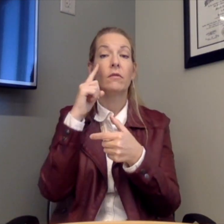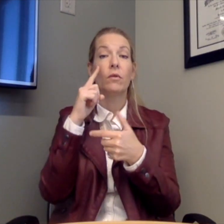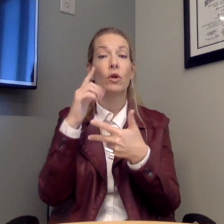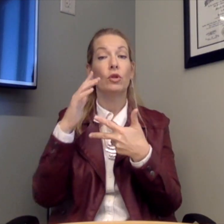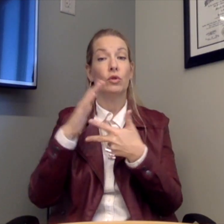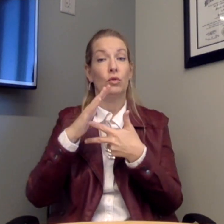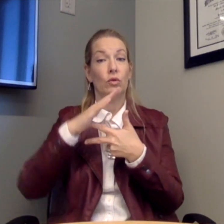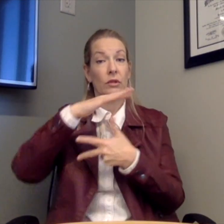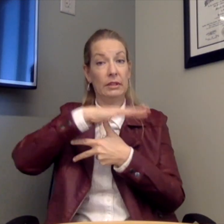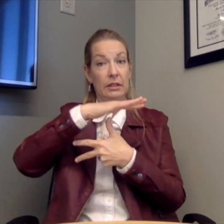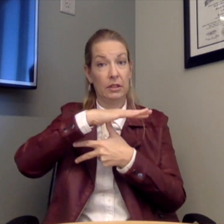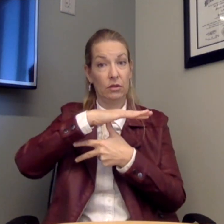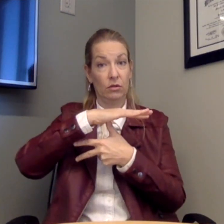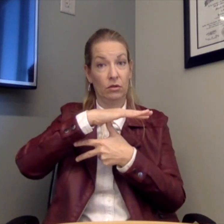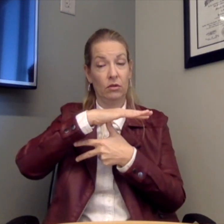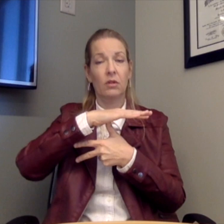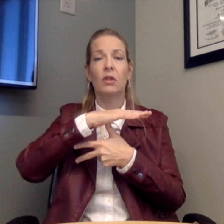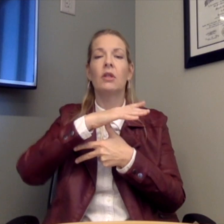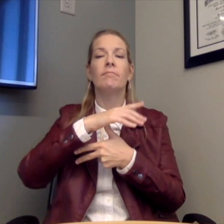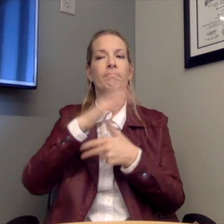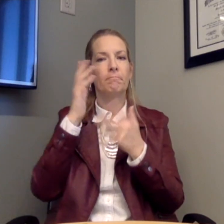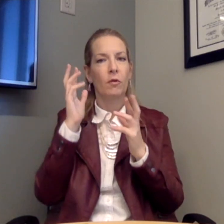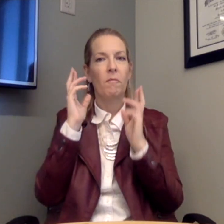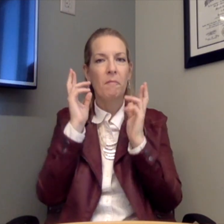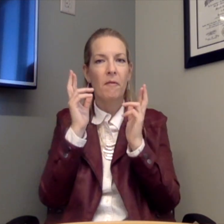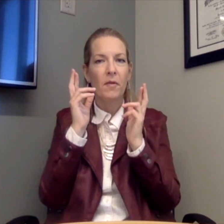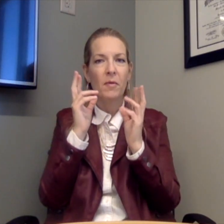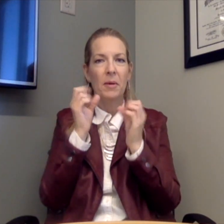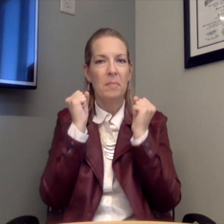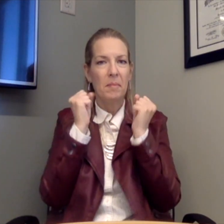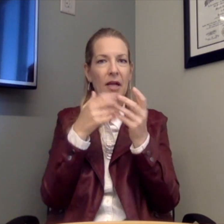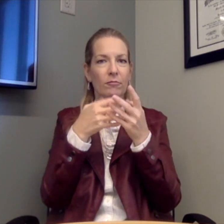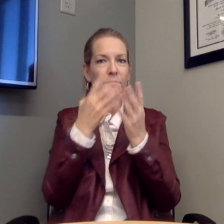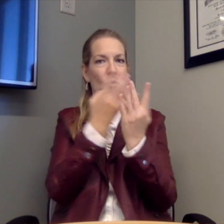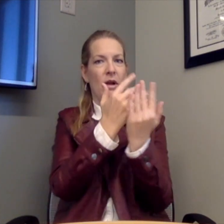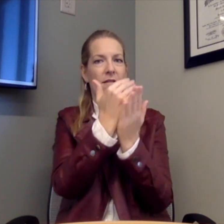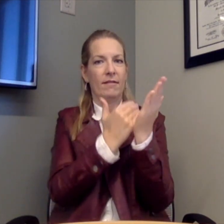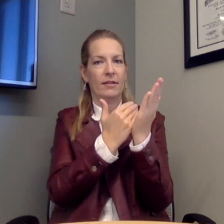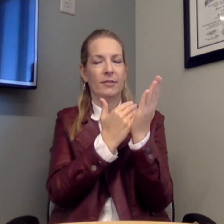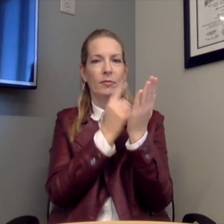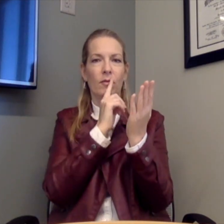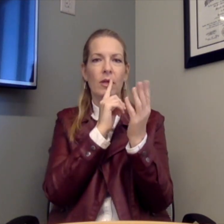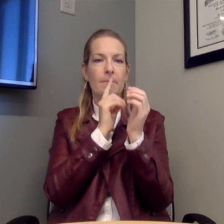It is for juniors and seniors. Hopefully, we'll have many students and a